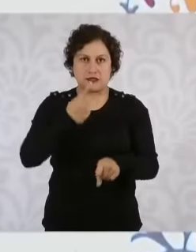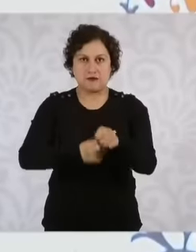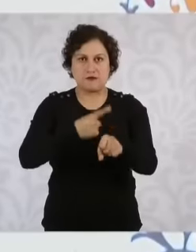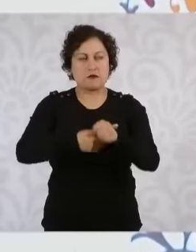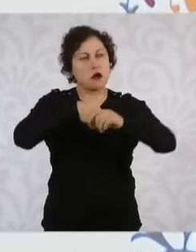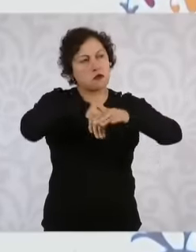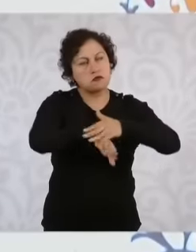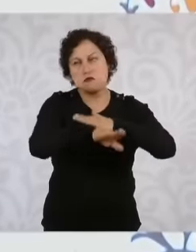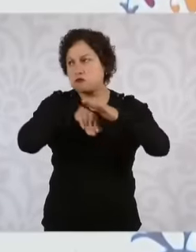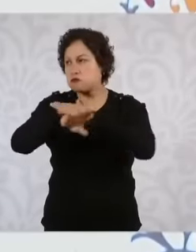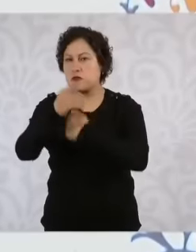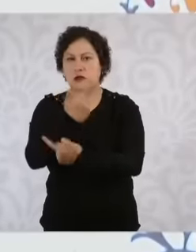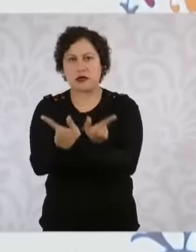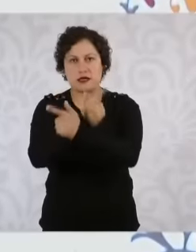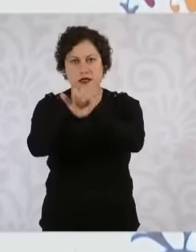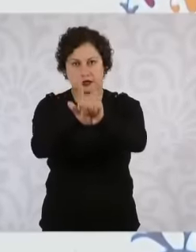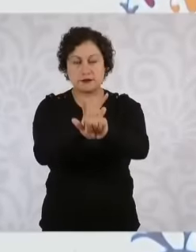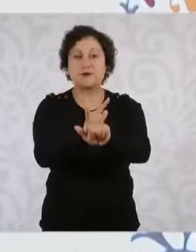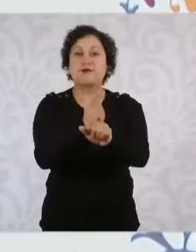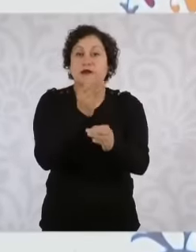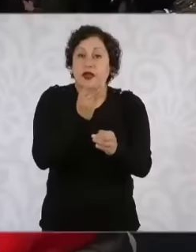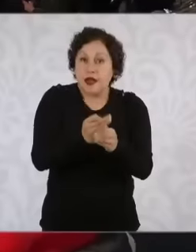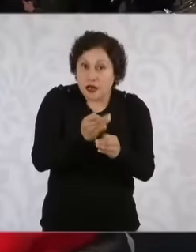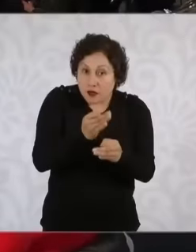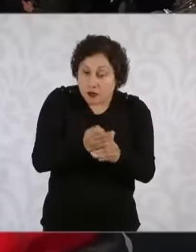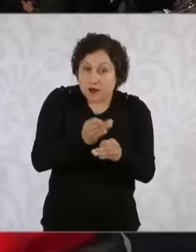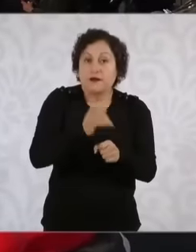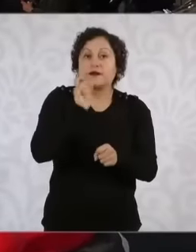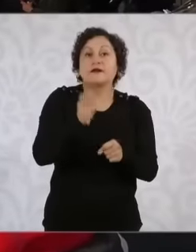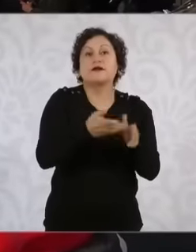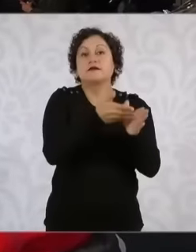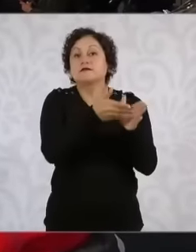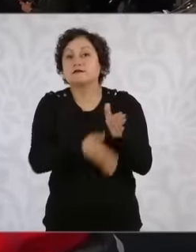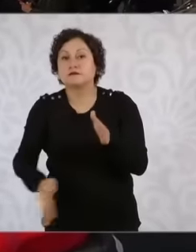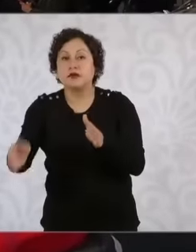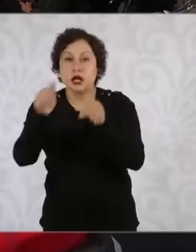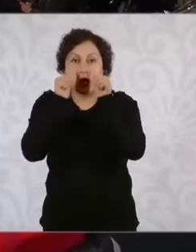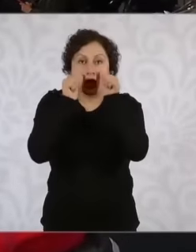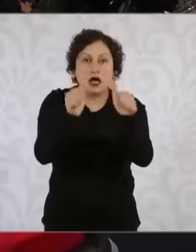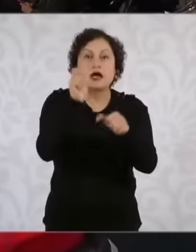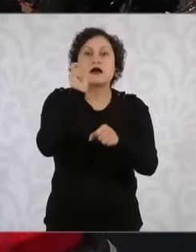elements that has been worked on is the first level of care, the